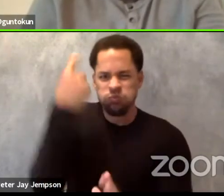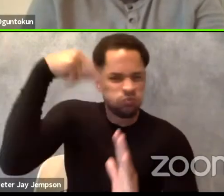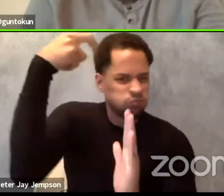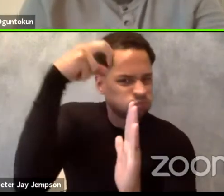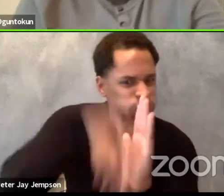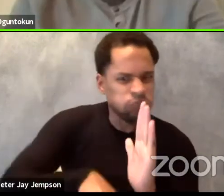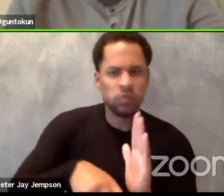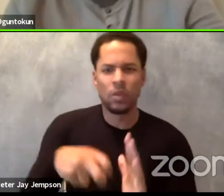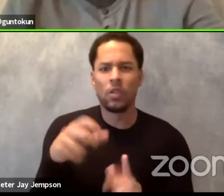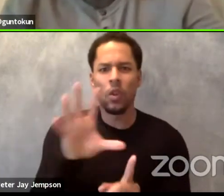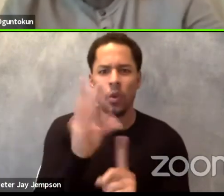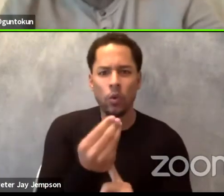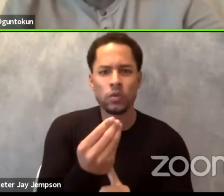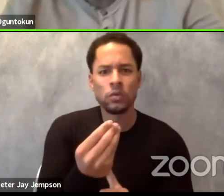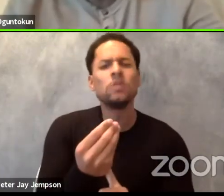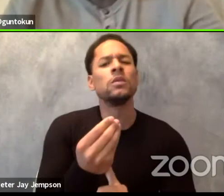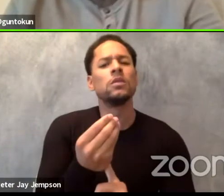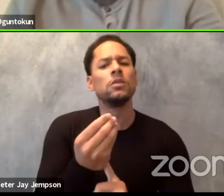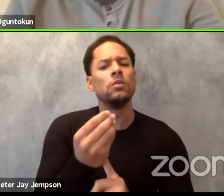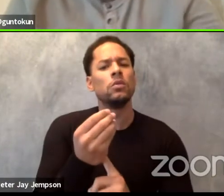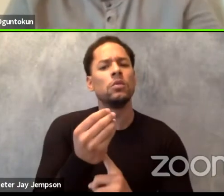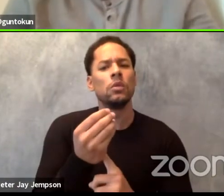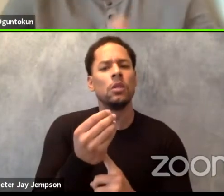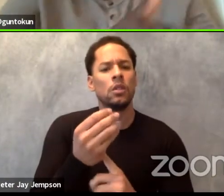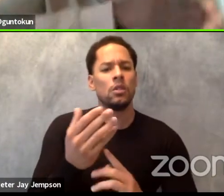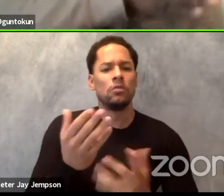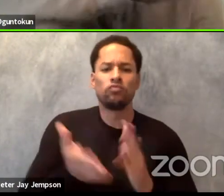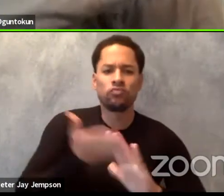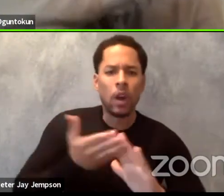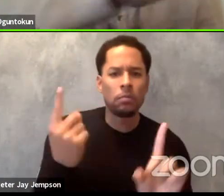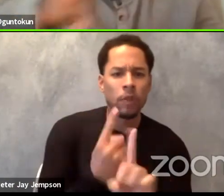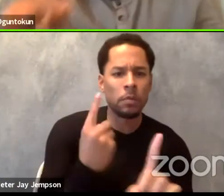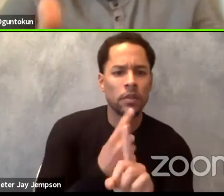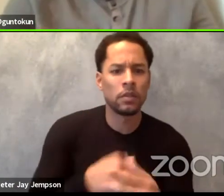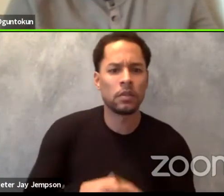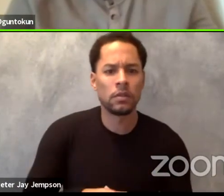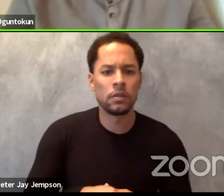"My Life in the Bush of Ghosts." If you don't come from a certain area,